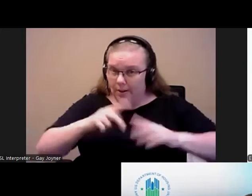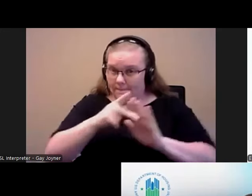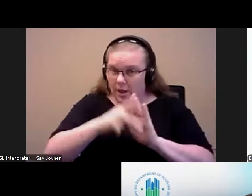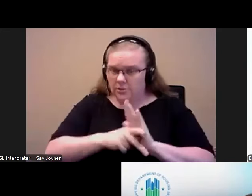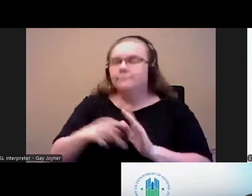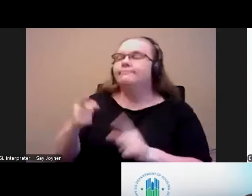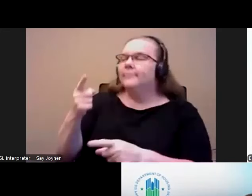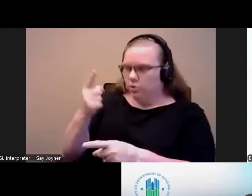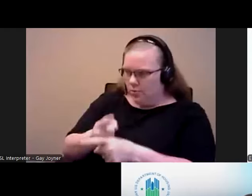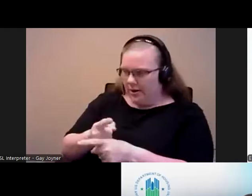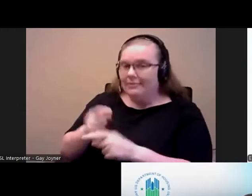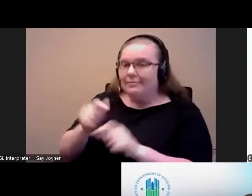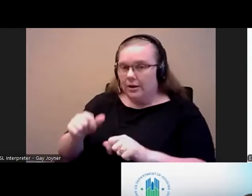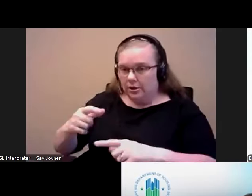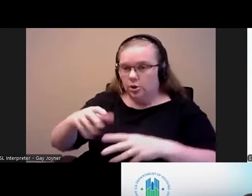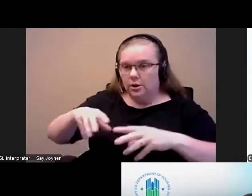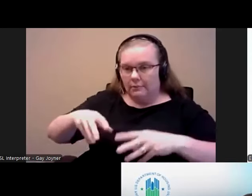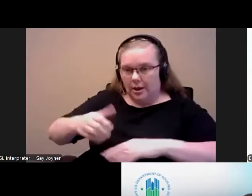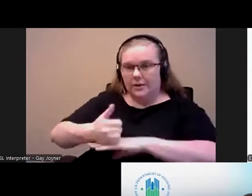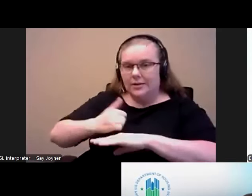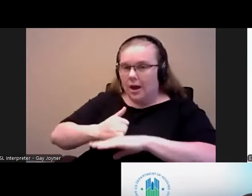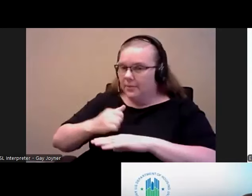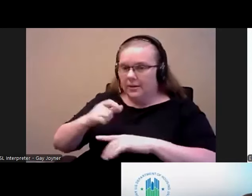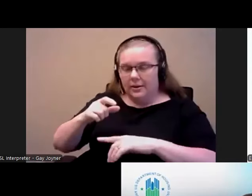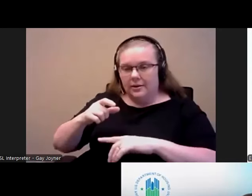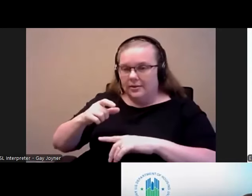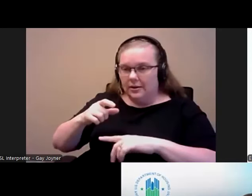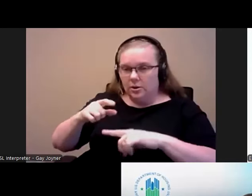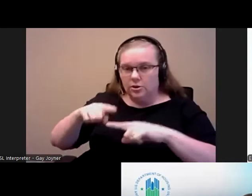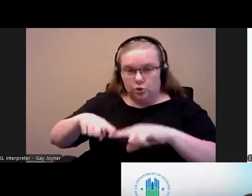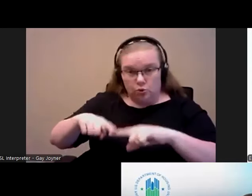to adopt a discretionary policy anytime.